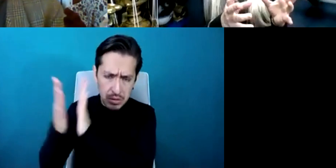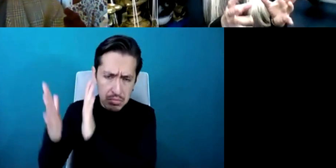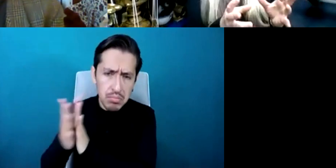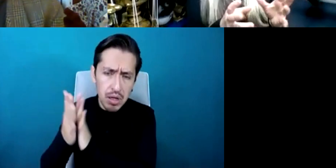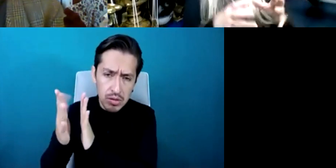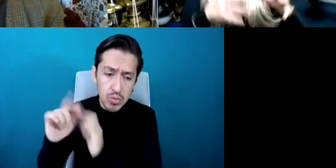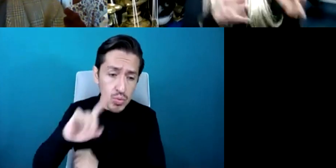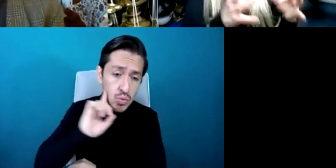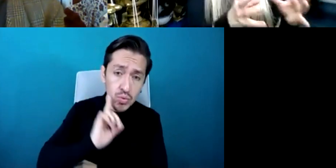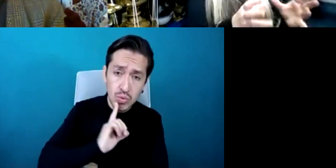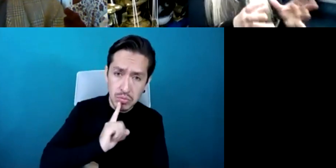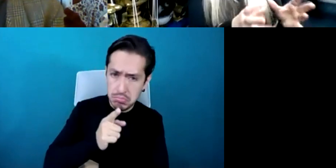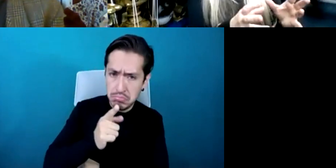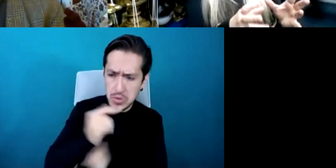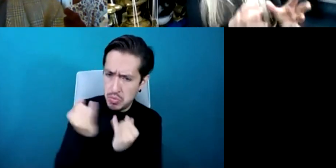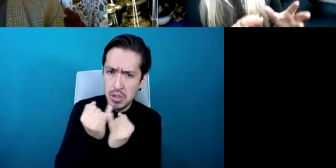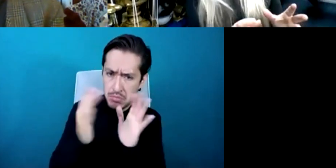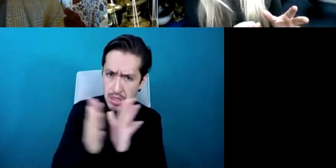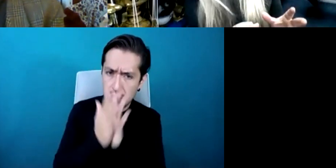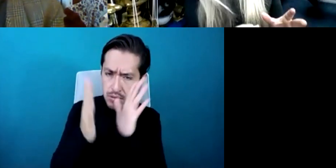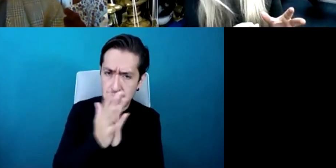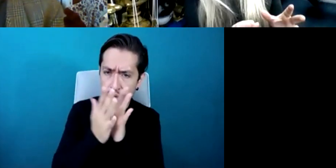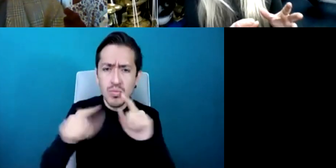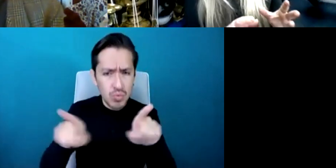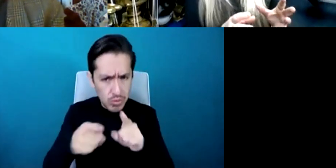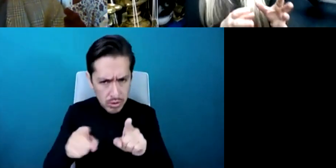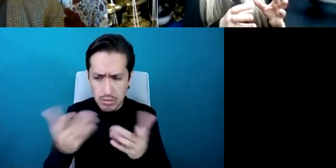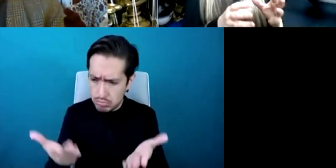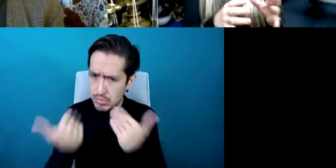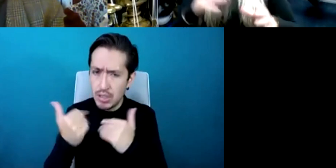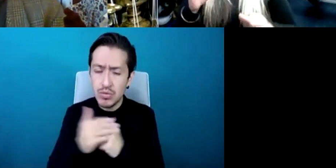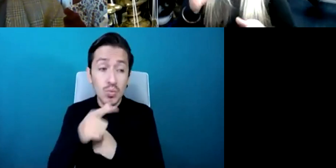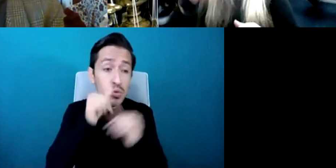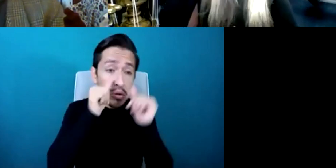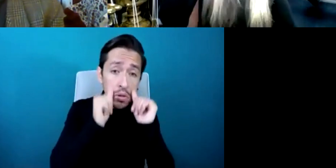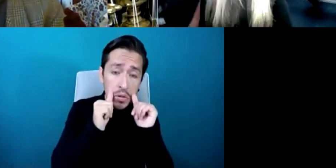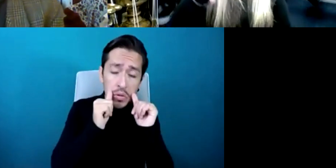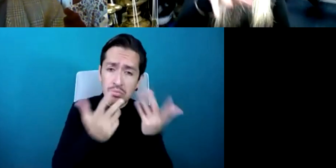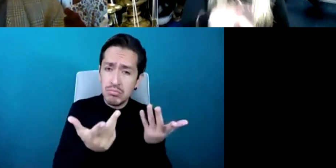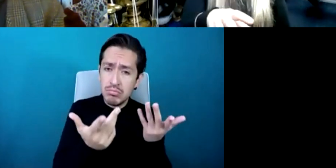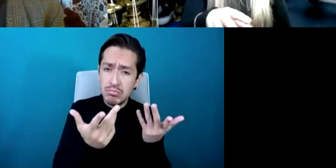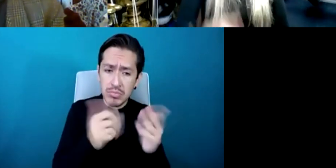blind you absolutely belong to the art department so the school was about building bridges